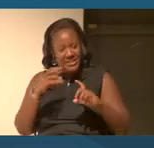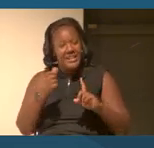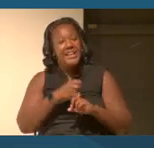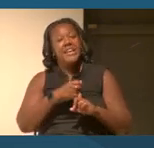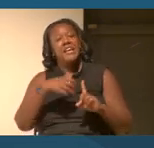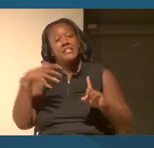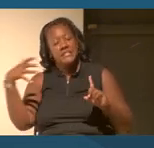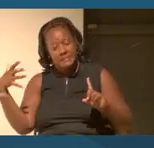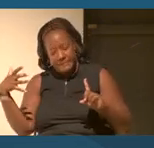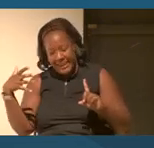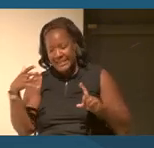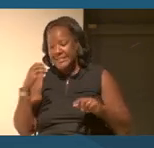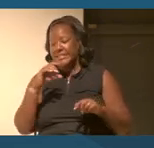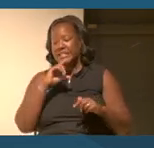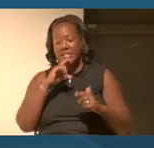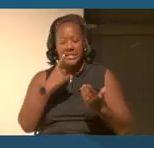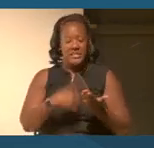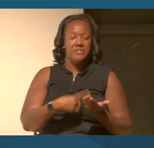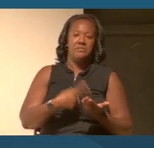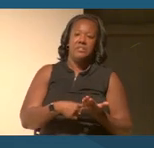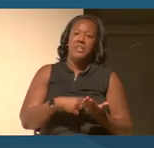fits so squarely in that.